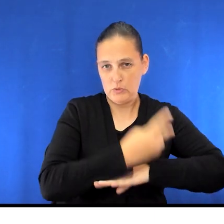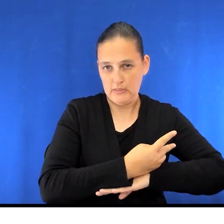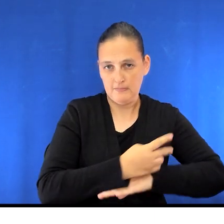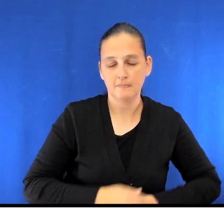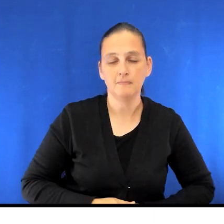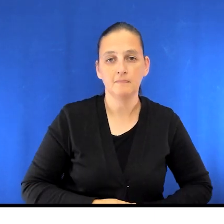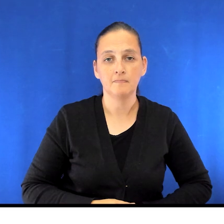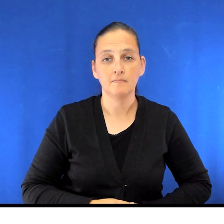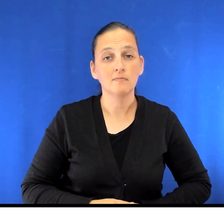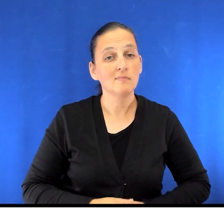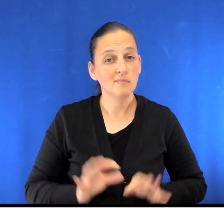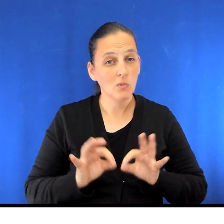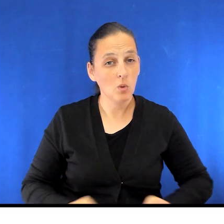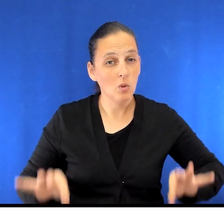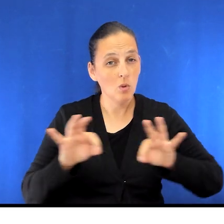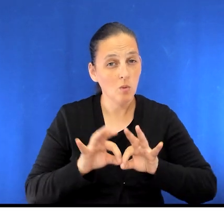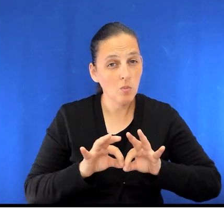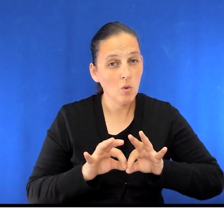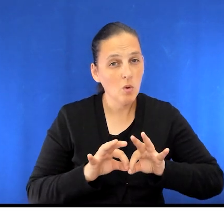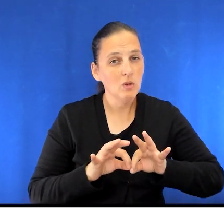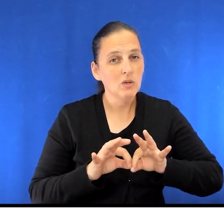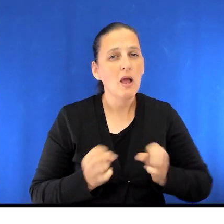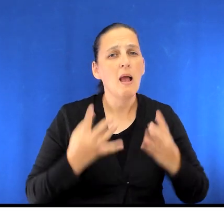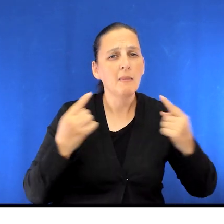It is important for you to tell the nurse how much pain you are experiencing.